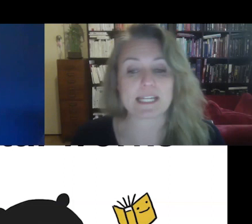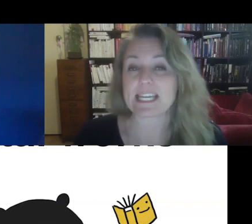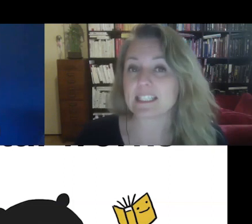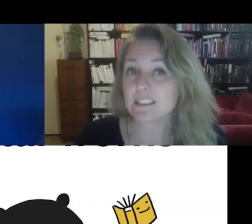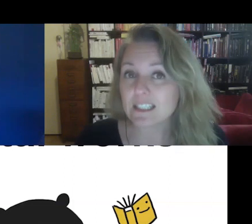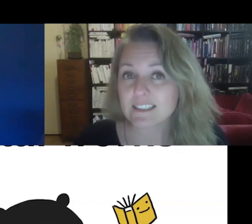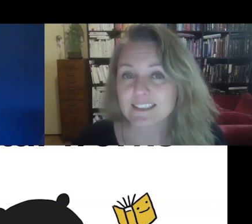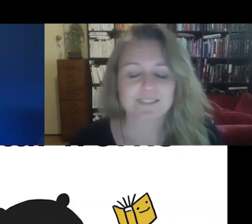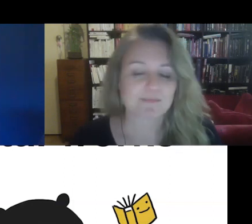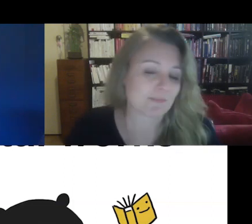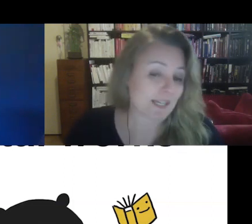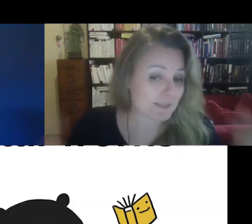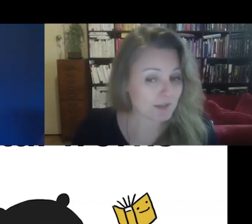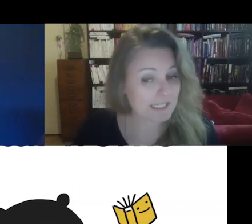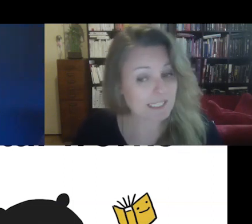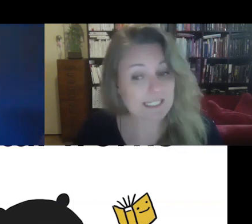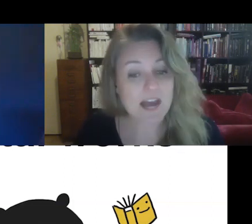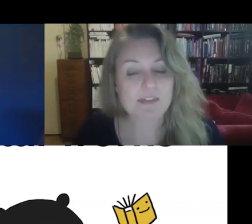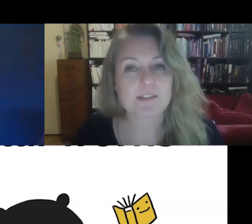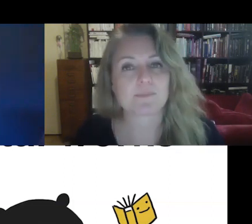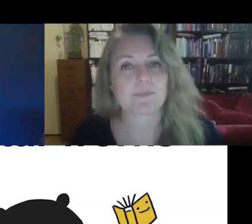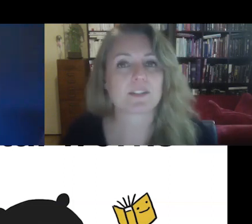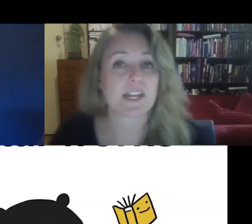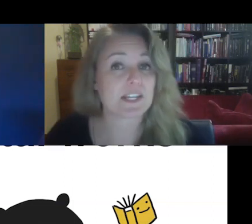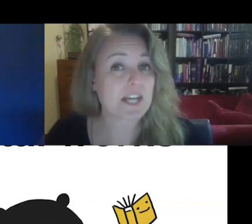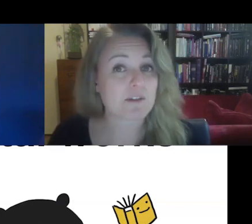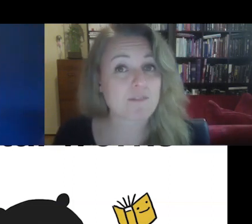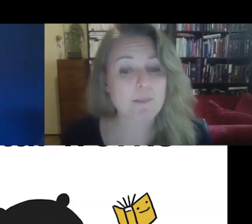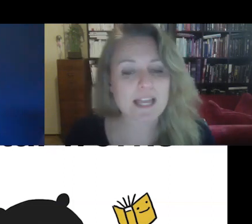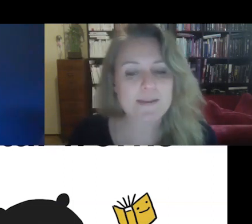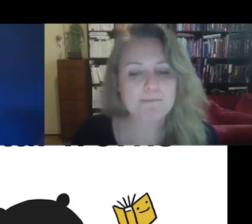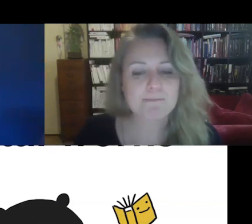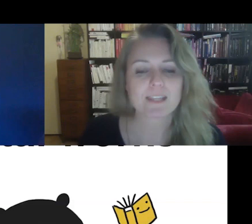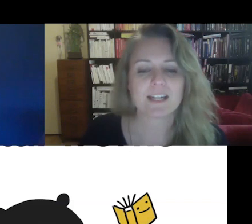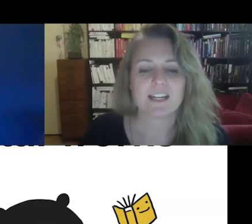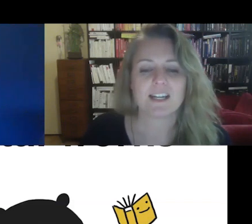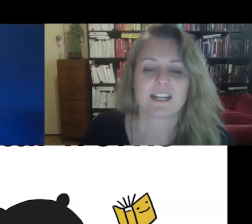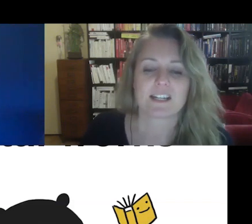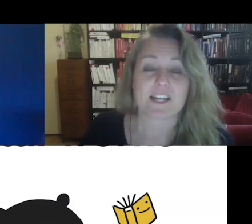being ill, experiencing death, taking care of a family, getting